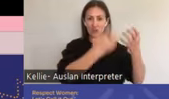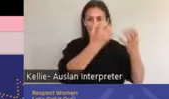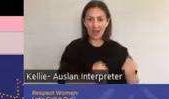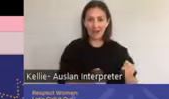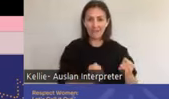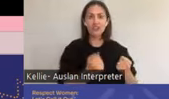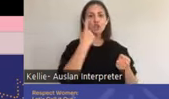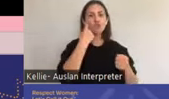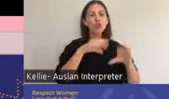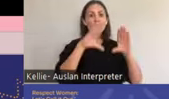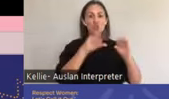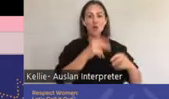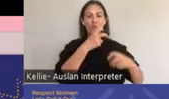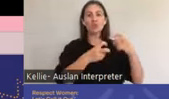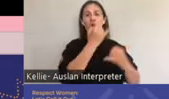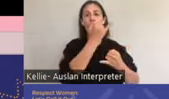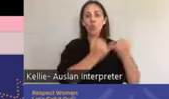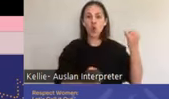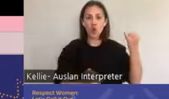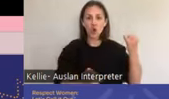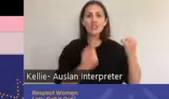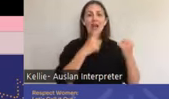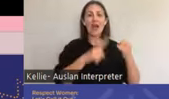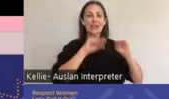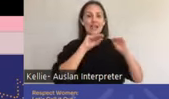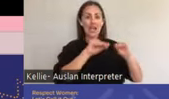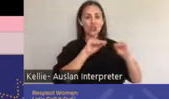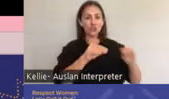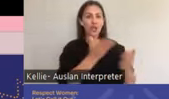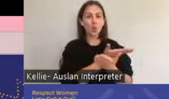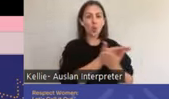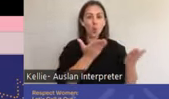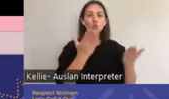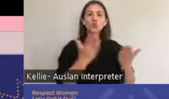and promote health equity by addressing the disparities caused by gender inequality.